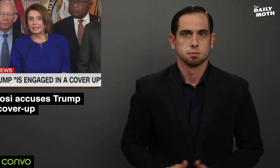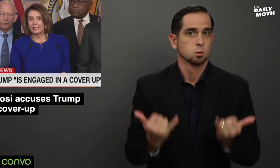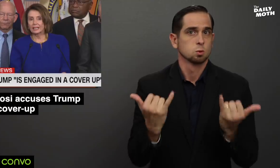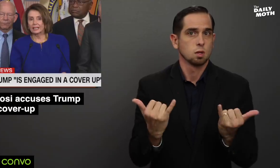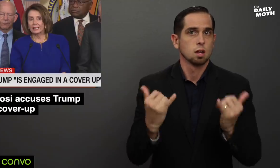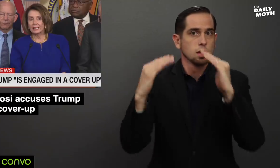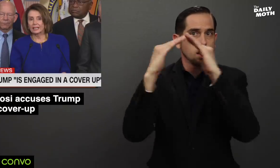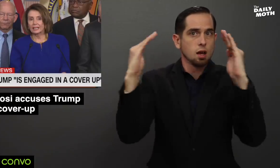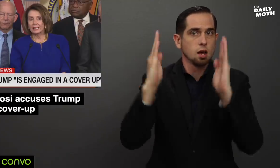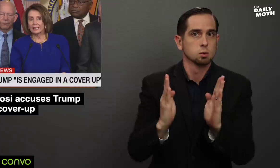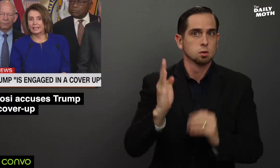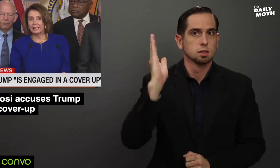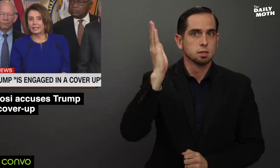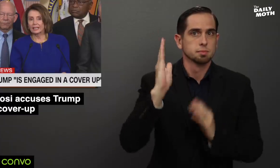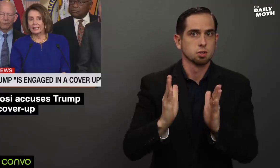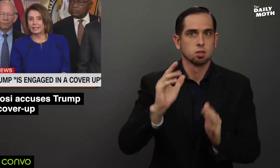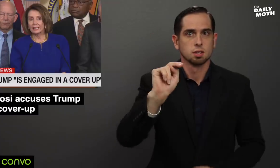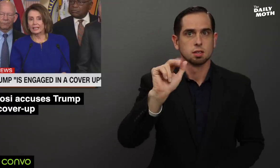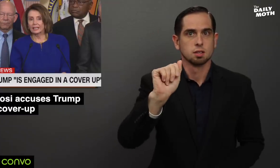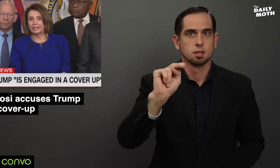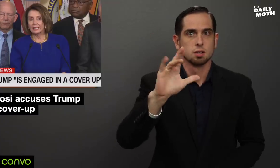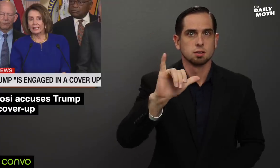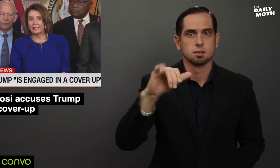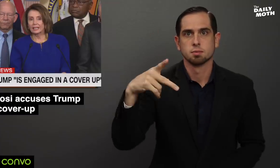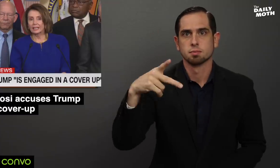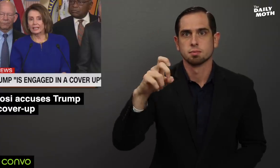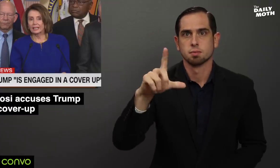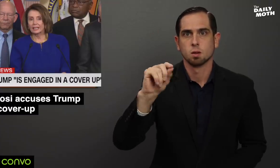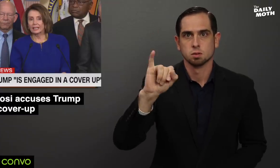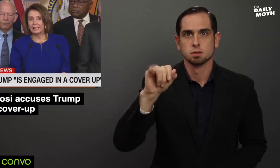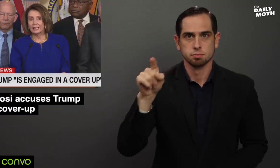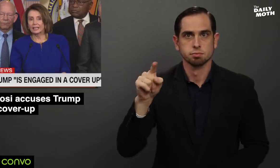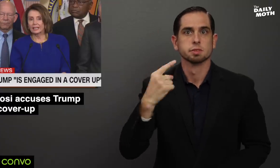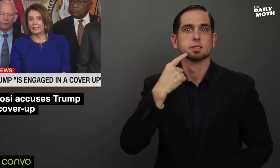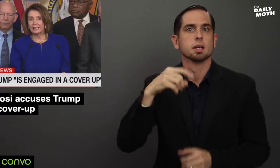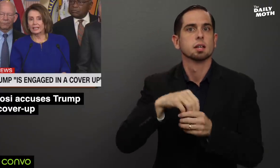Today House Speaker Nancy Pelosi said